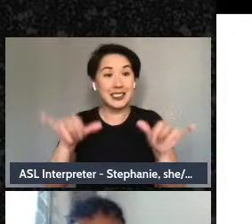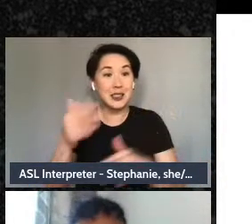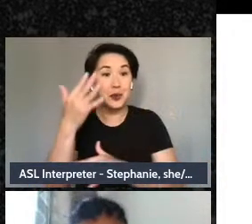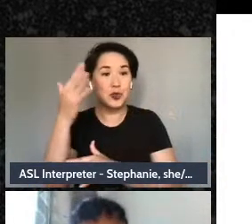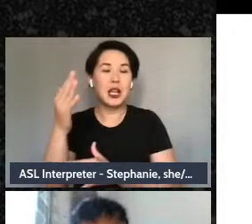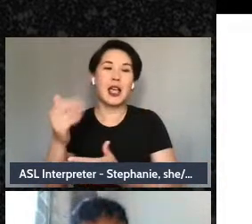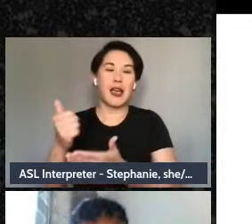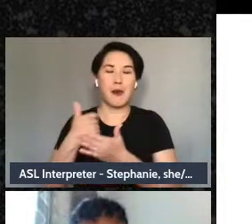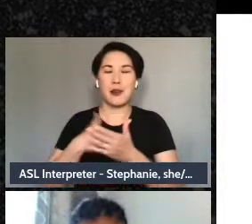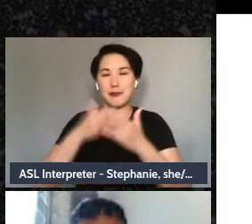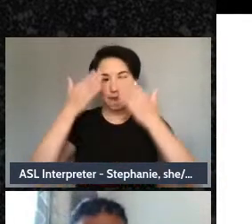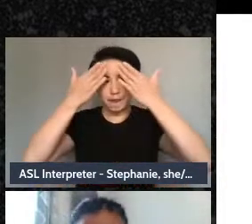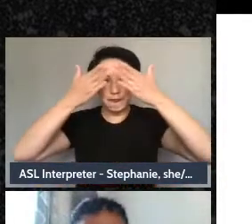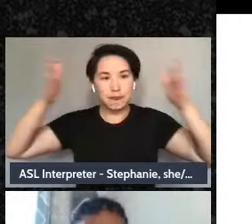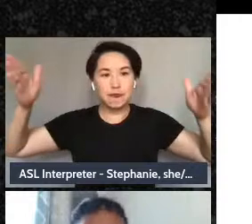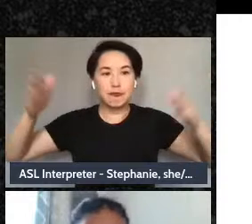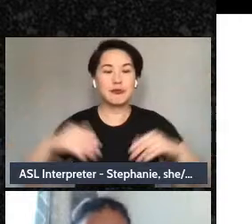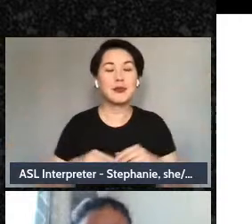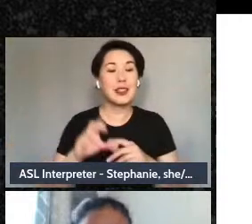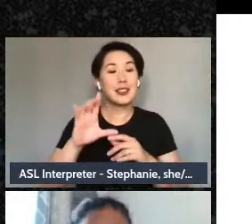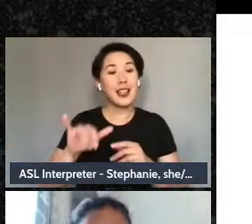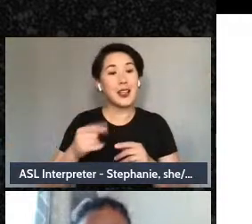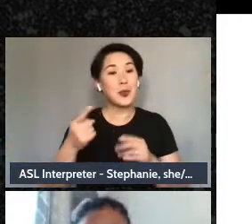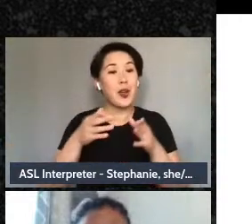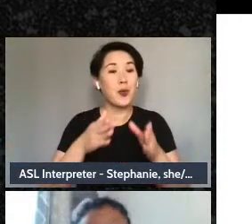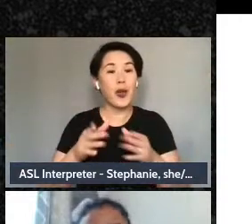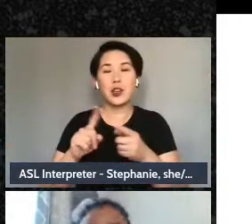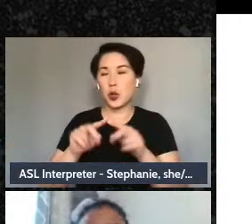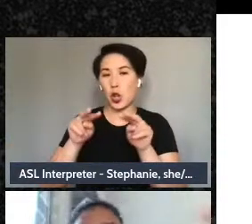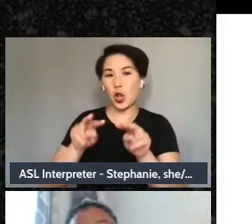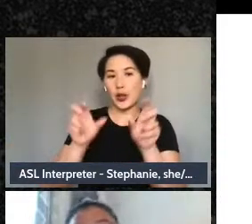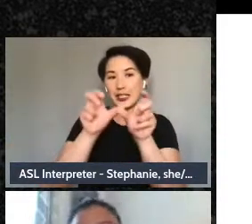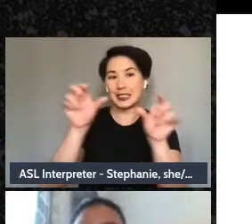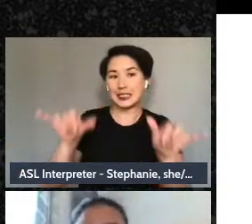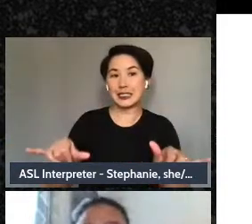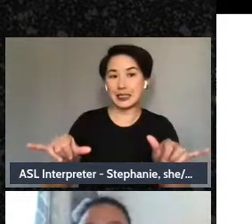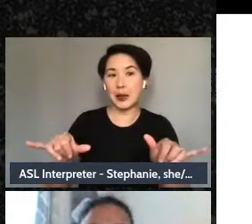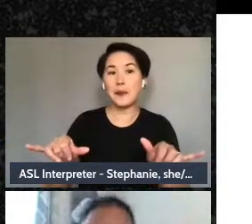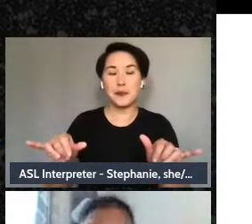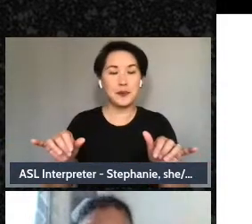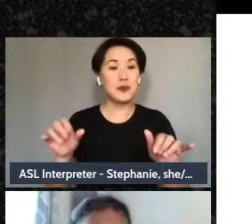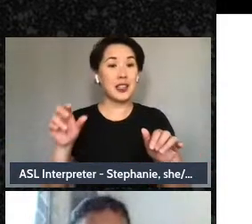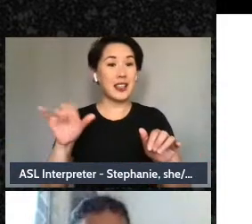it's a way of understanding and looking at a lot of the systems that are being enacted upon us.